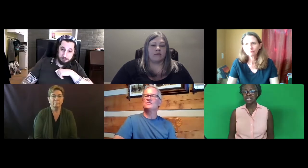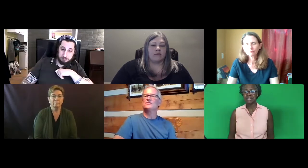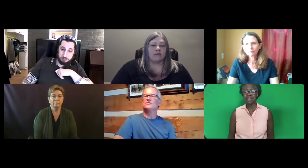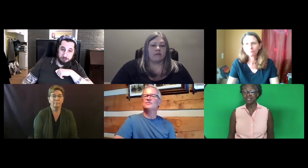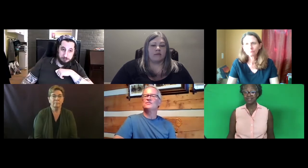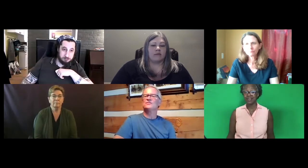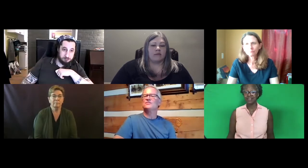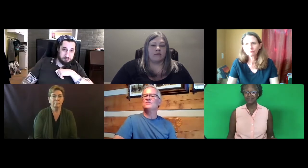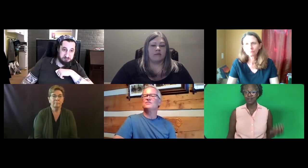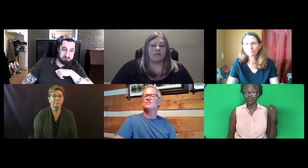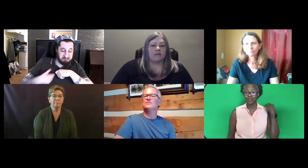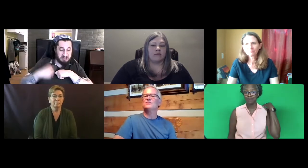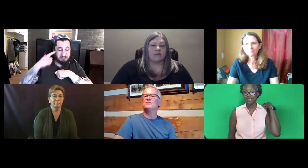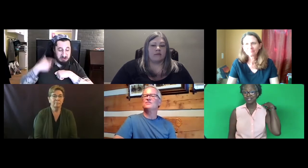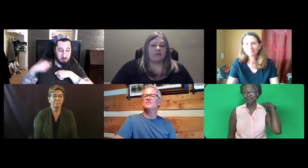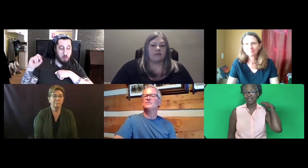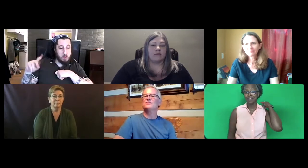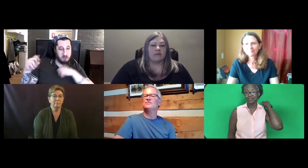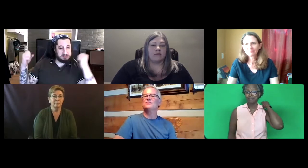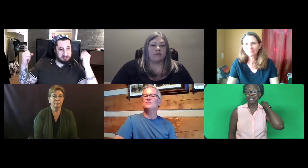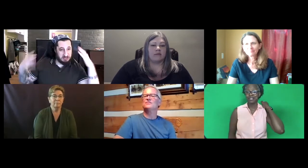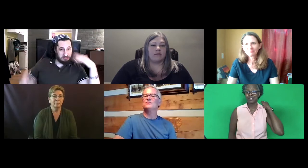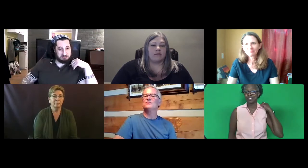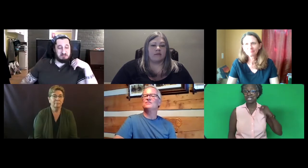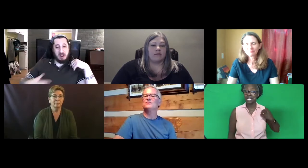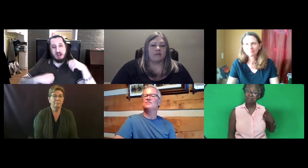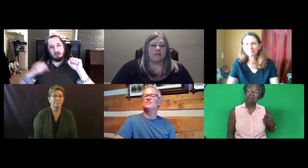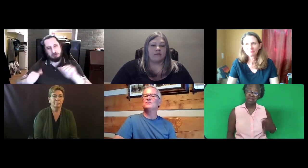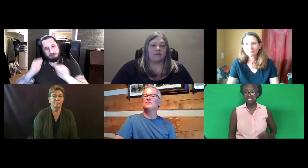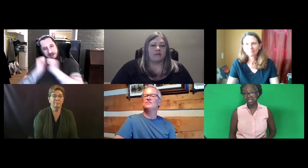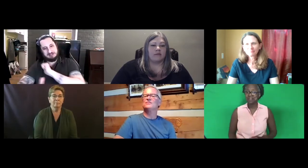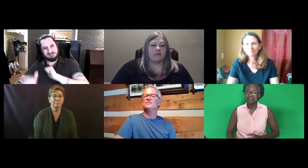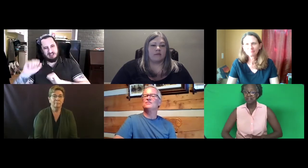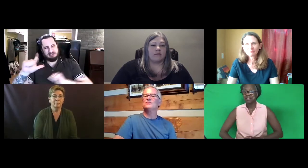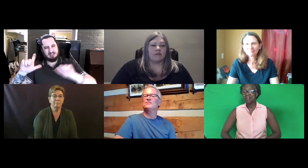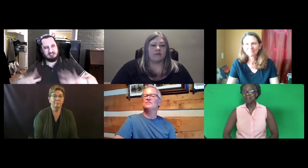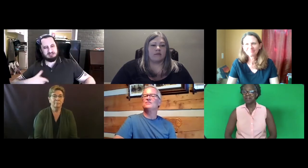I've been signing, you know, for my entire life for many years. And I think I'm an okay signer.